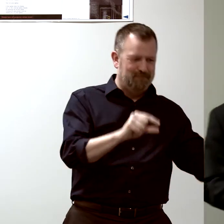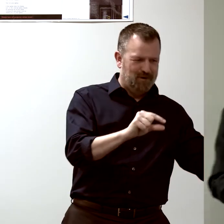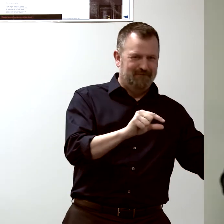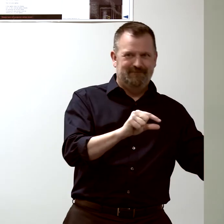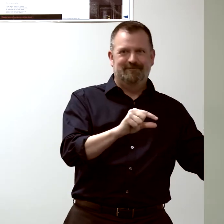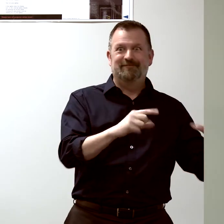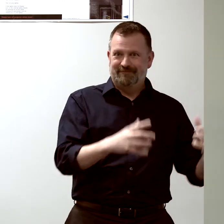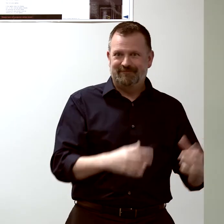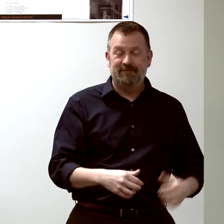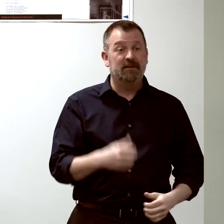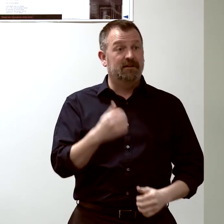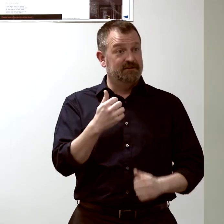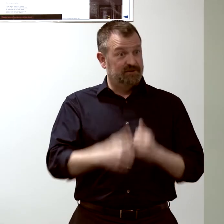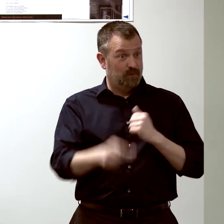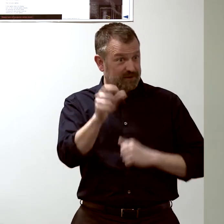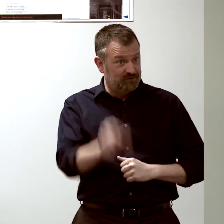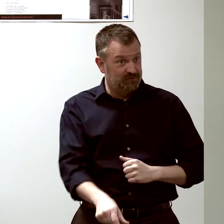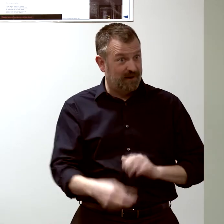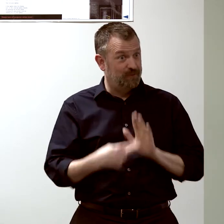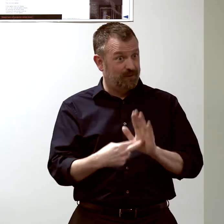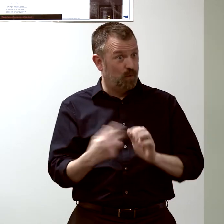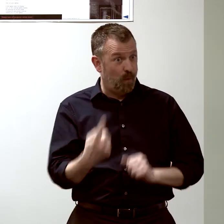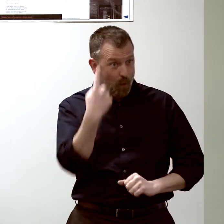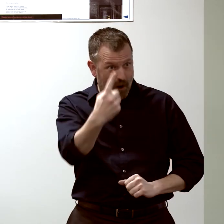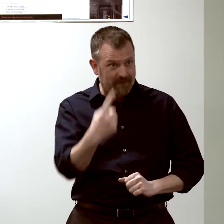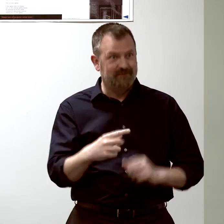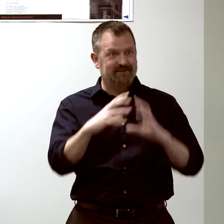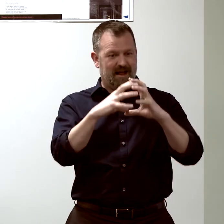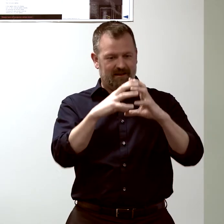represents a cell division.